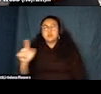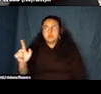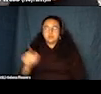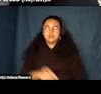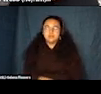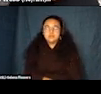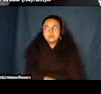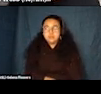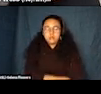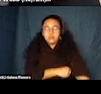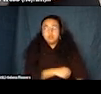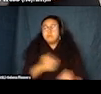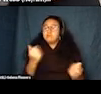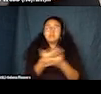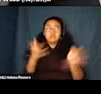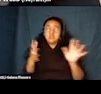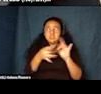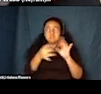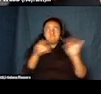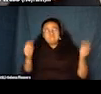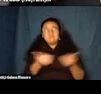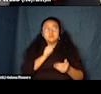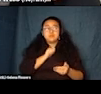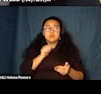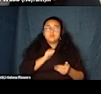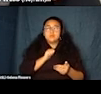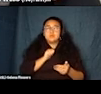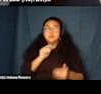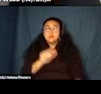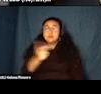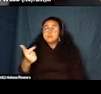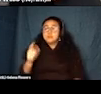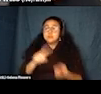With all of that said, I'm going to pass you along to today's host.